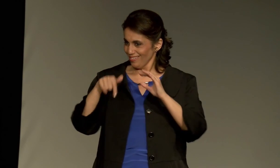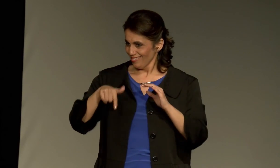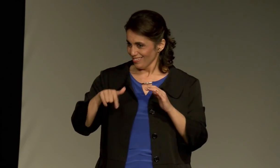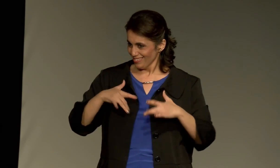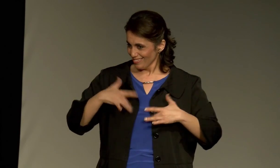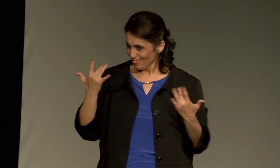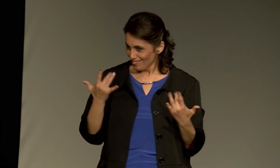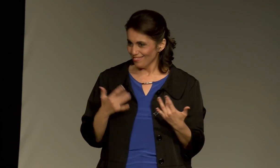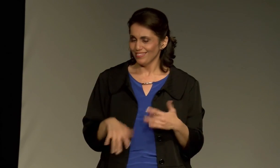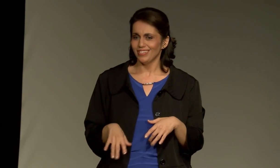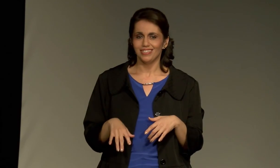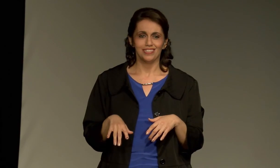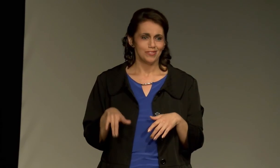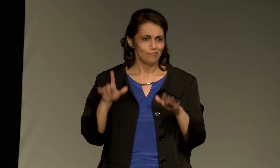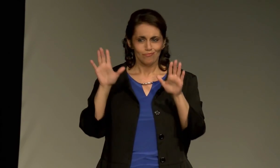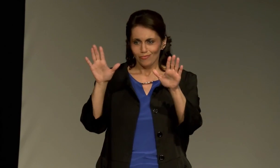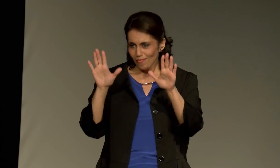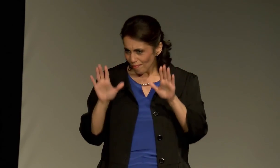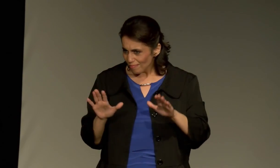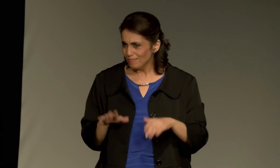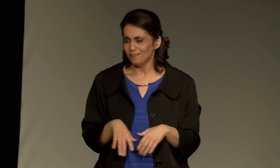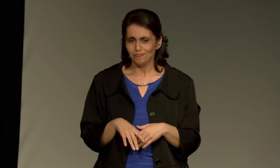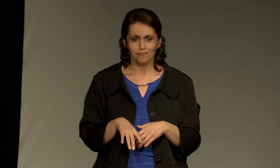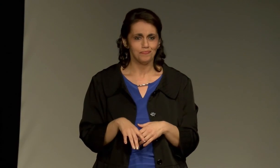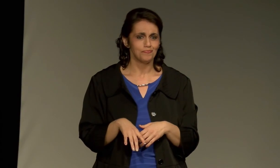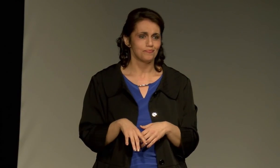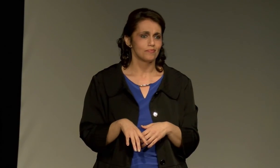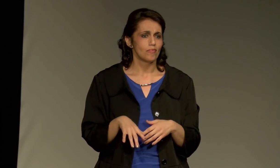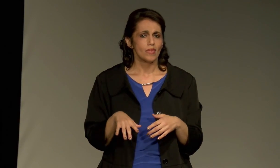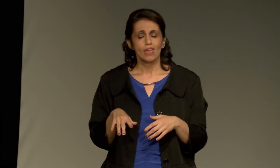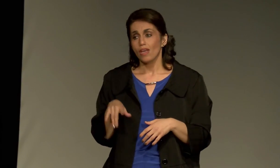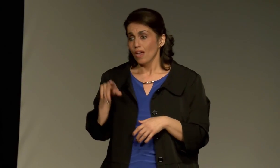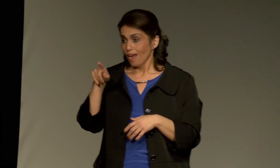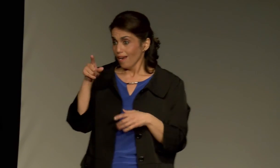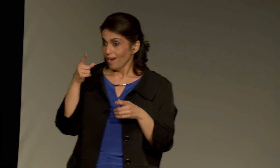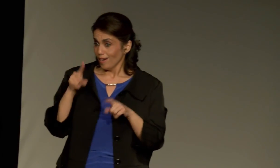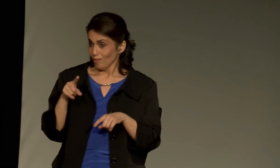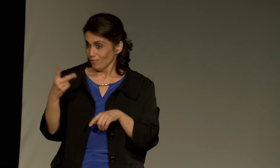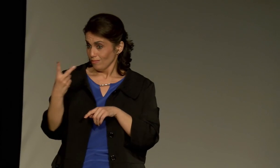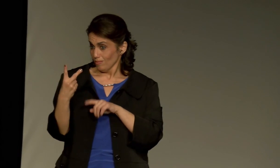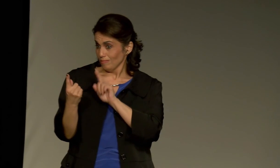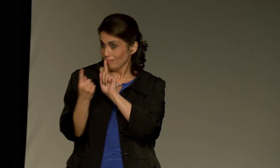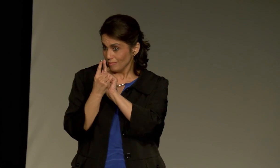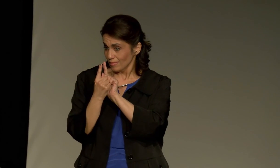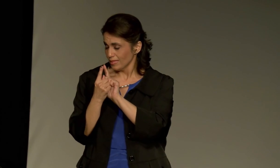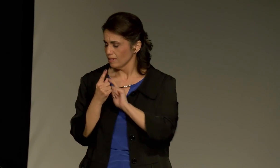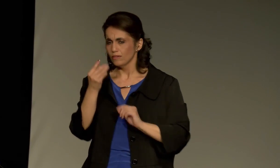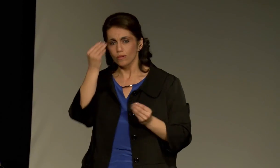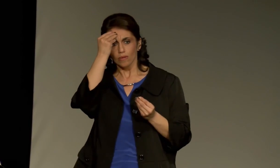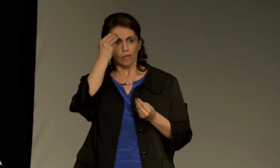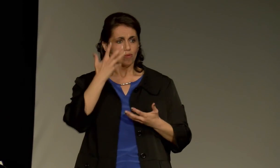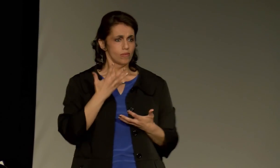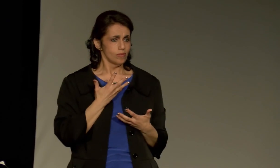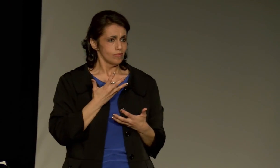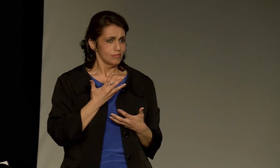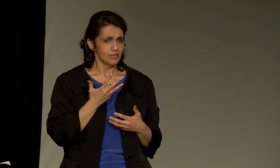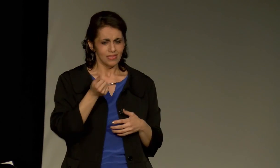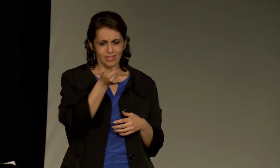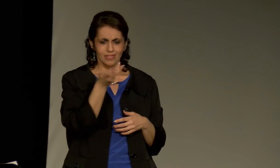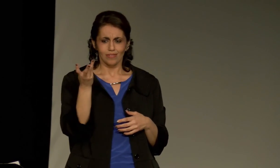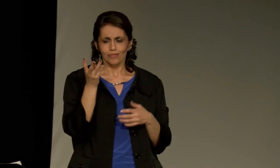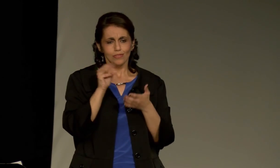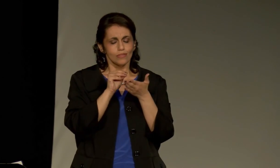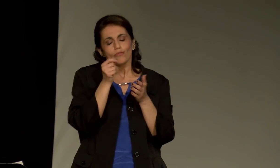the preparation for this evening.